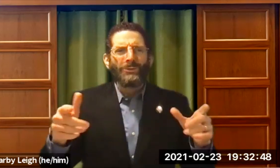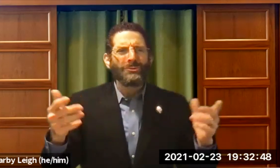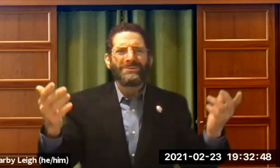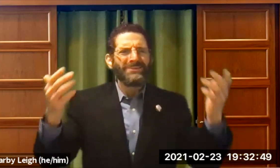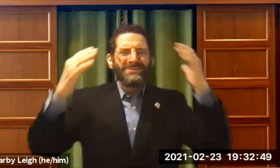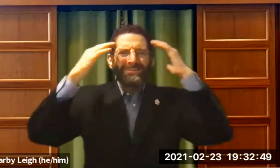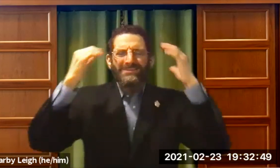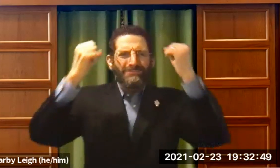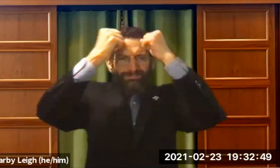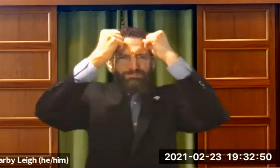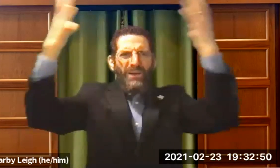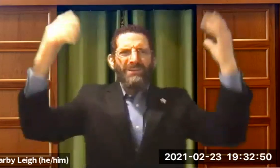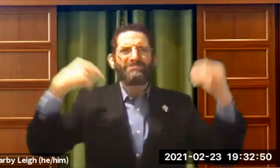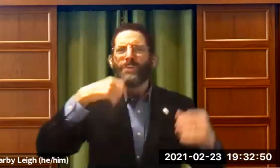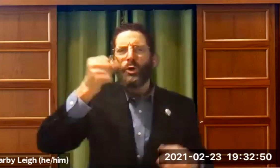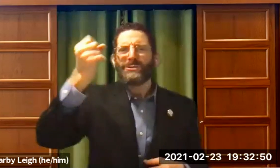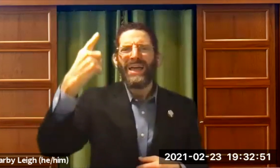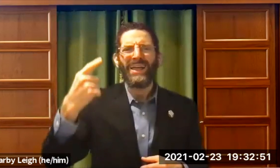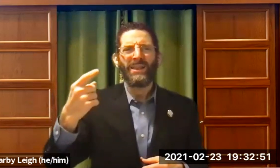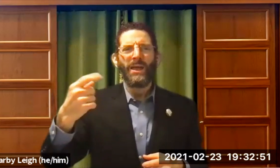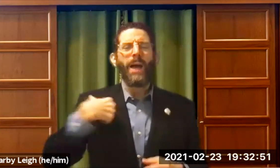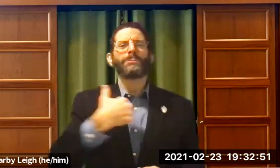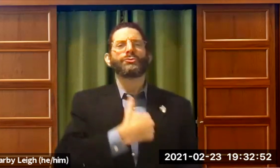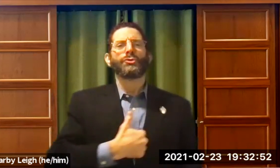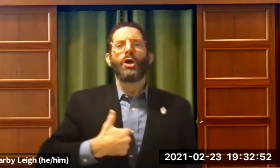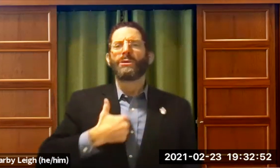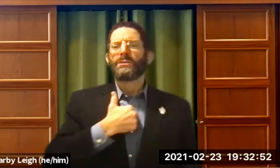I want to learn the Jewish language. I don't understand."